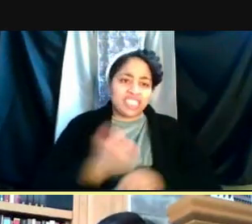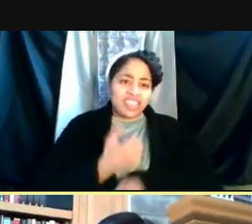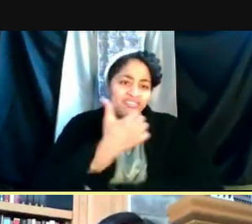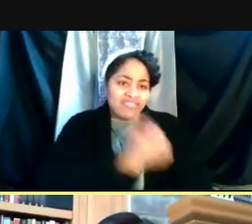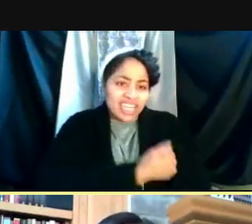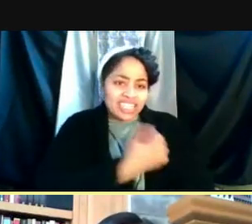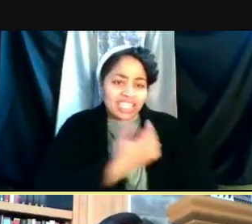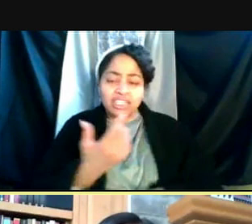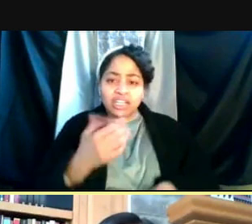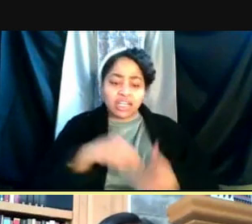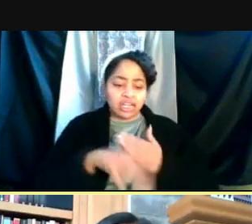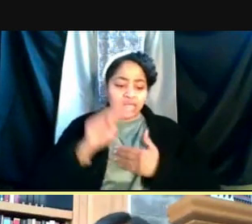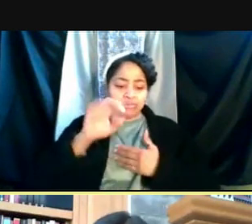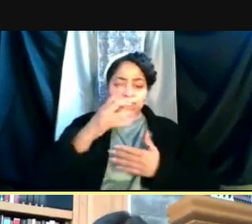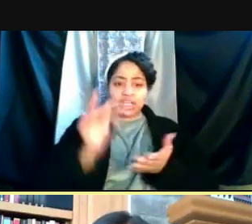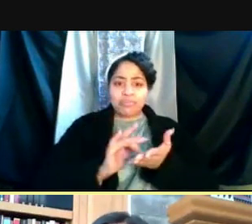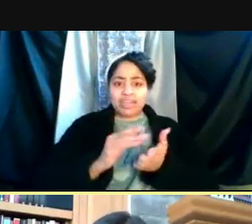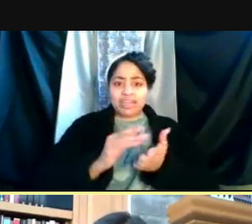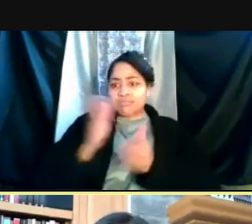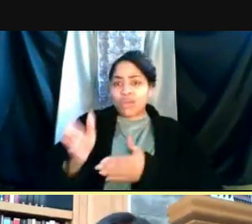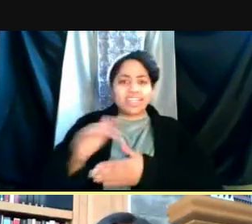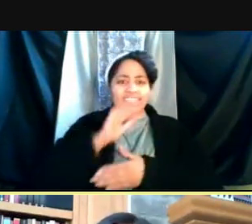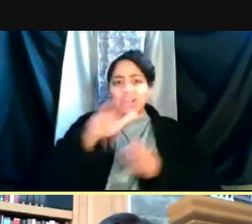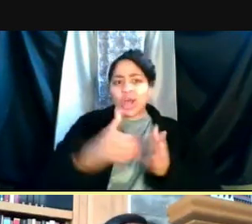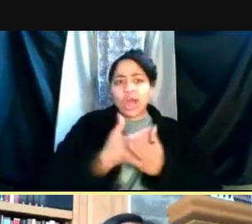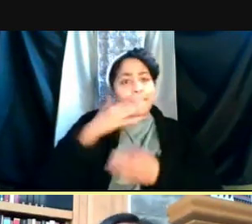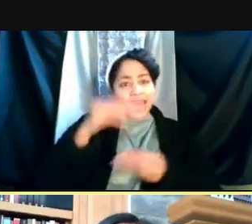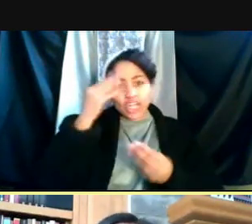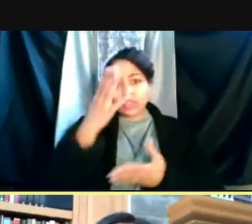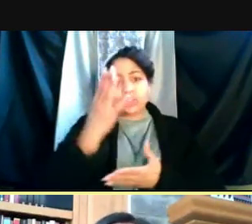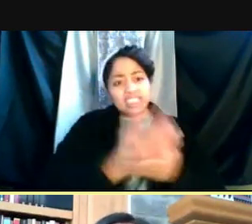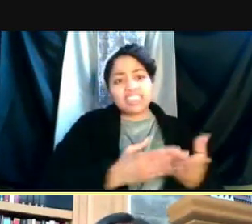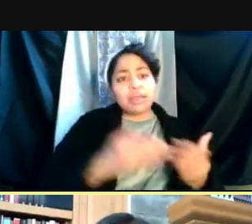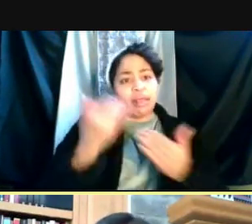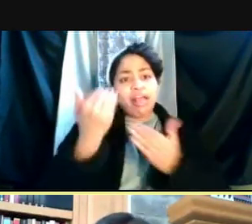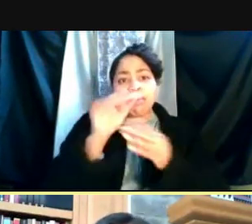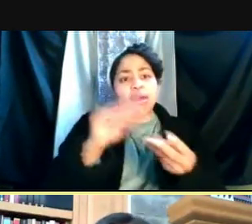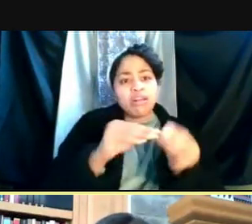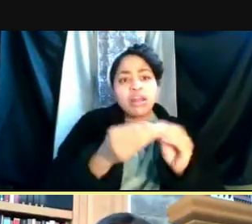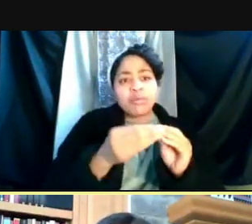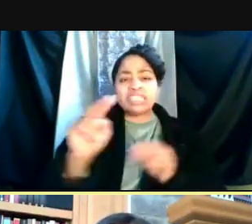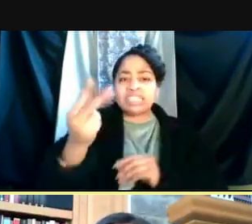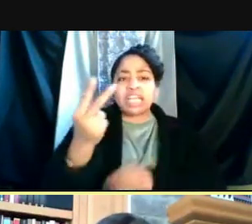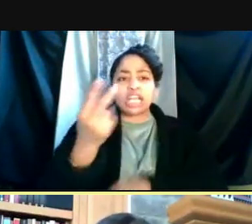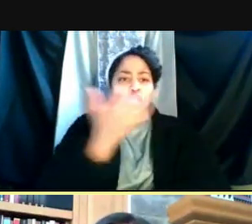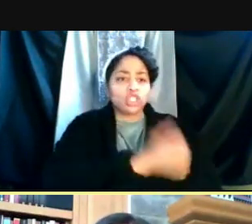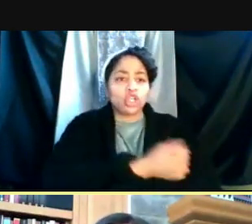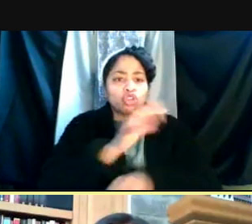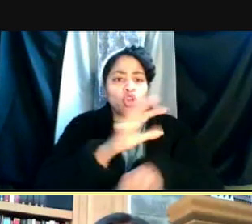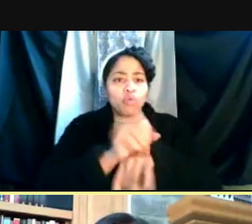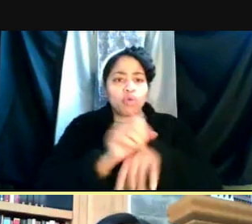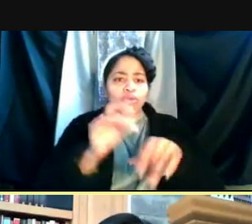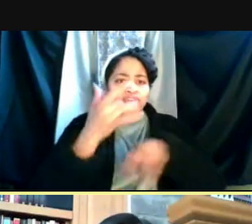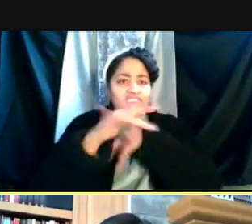On the Michigan medicine side, it's not all bad news. There are some limited number of second dose appointments that have opened up for people who've already